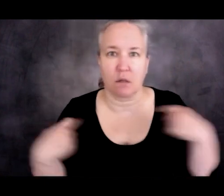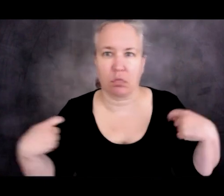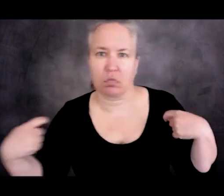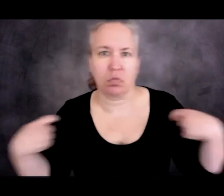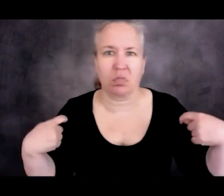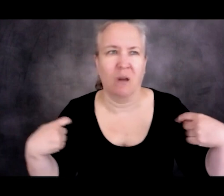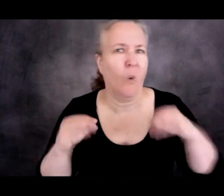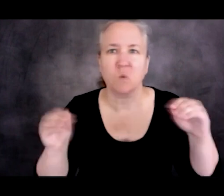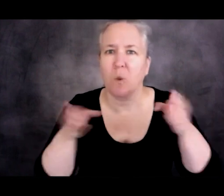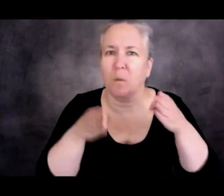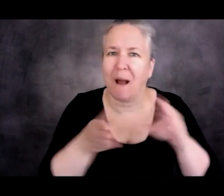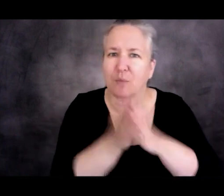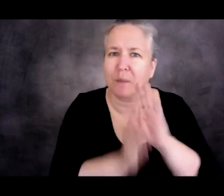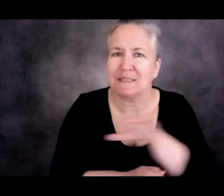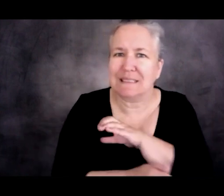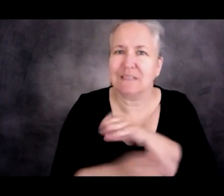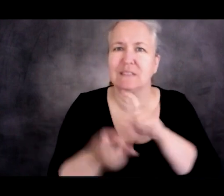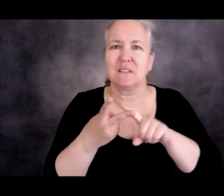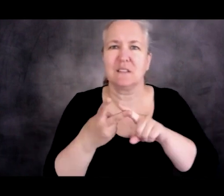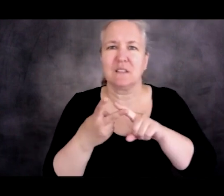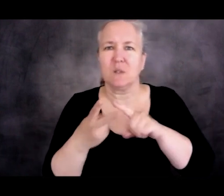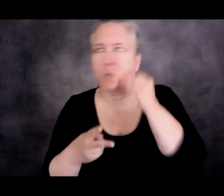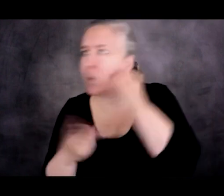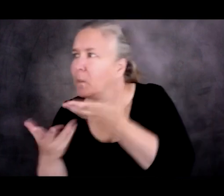who have no pathway anywhere. Yeah.